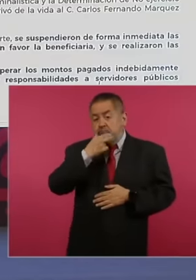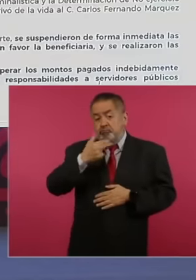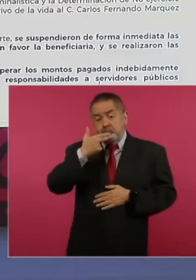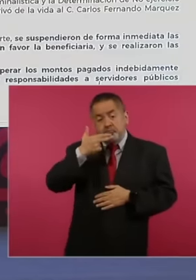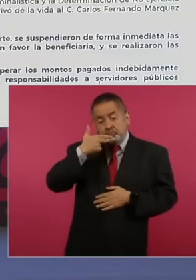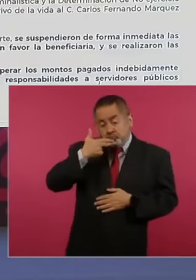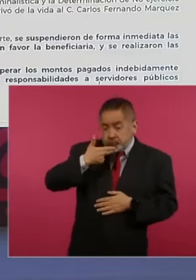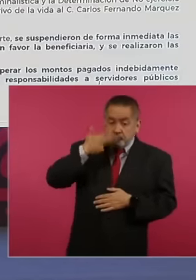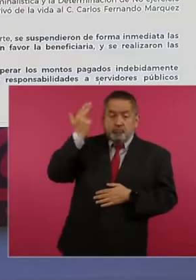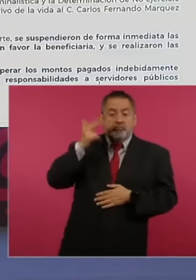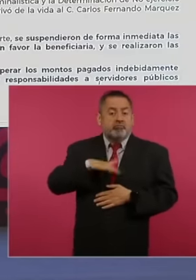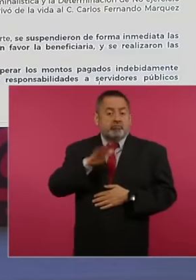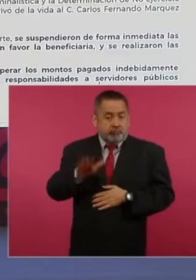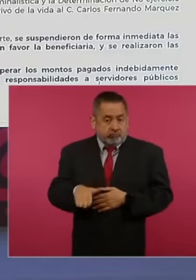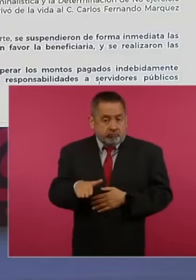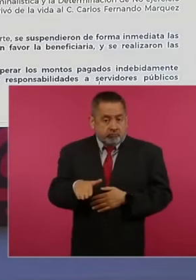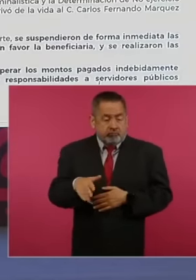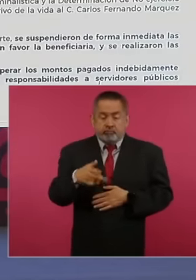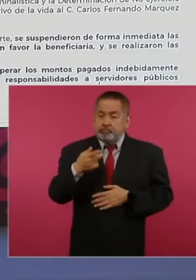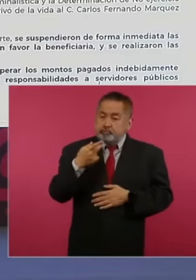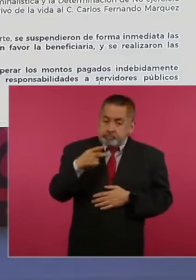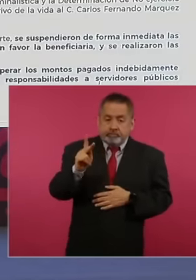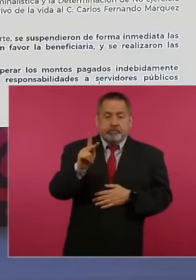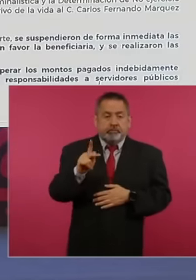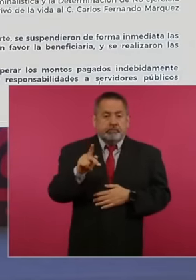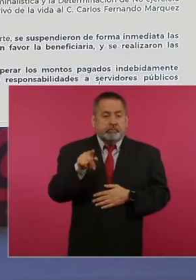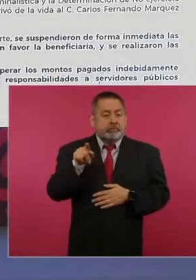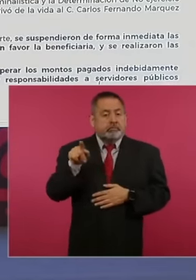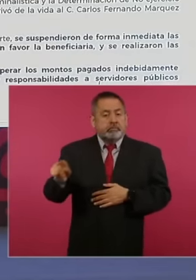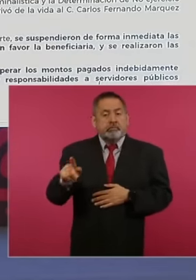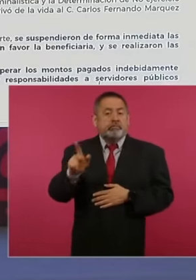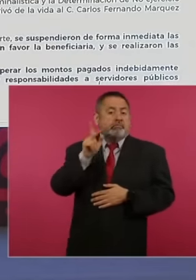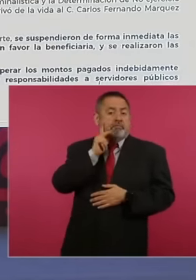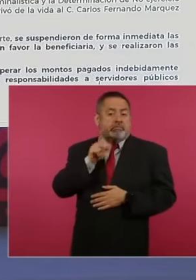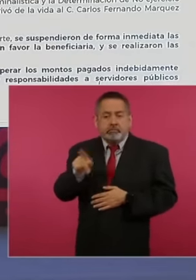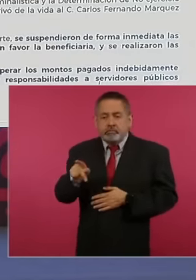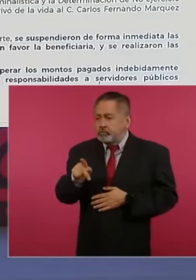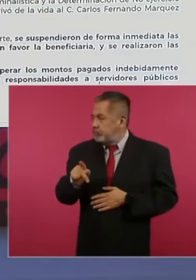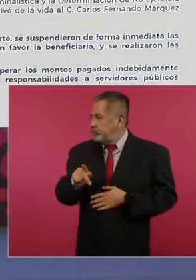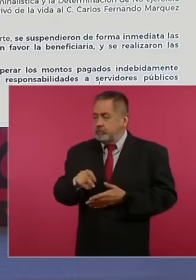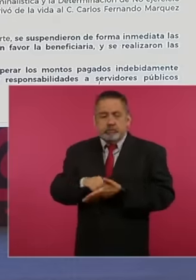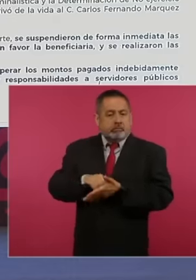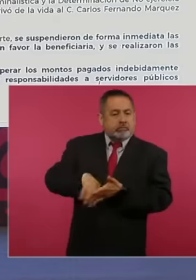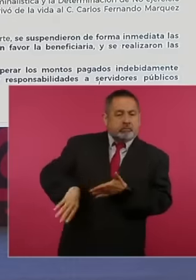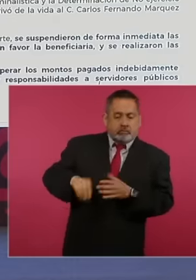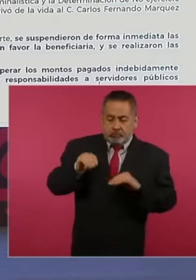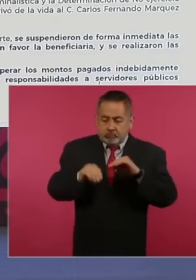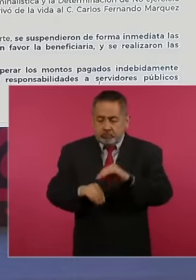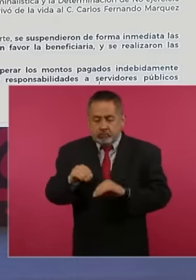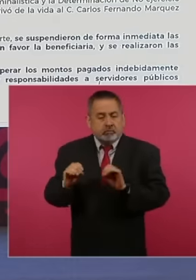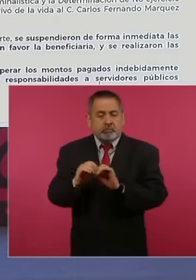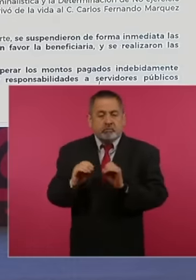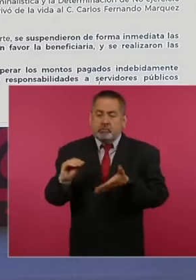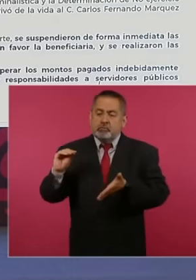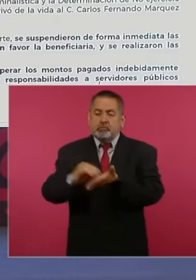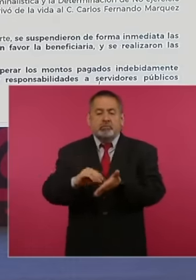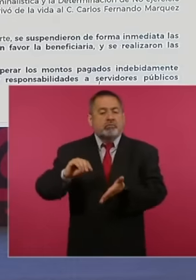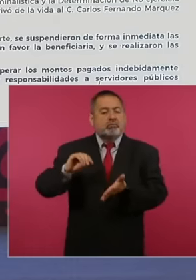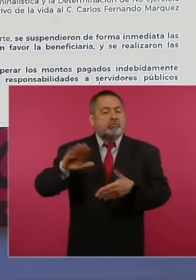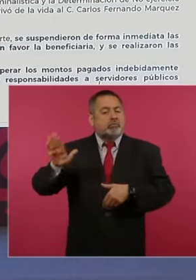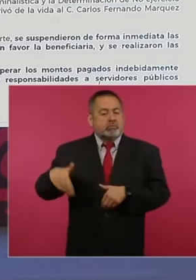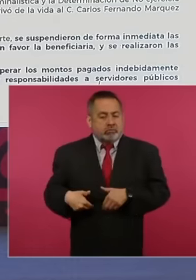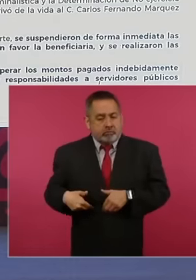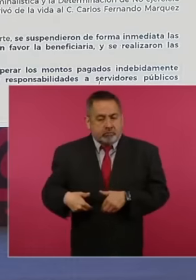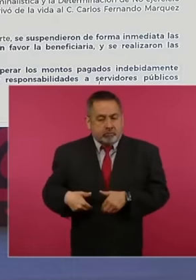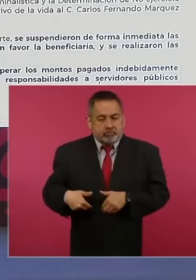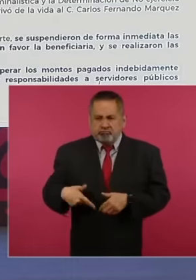in Pemex the officials omitted that and gave it as an accident and the insurance payment was made